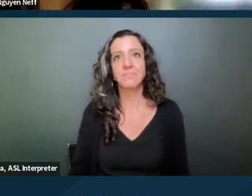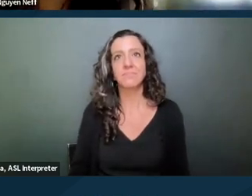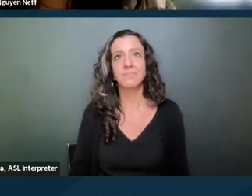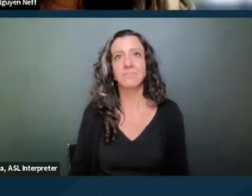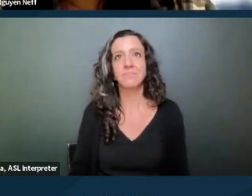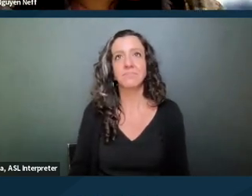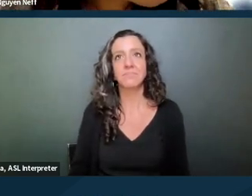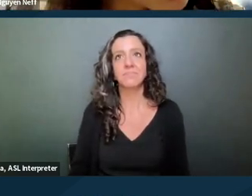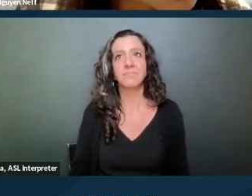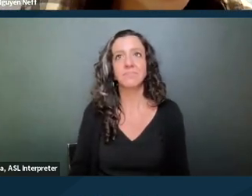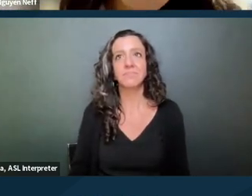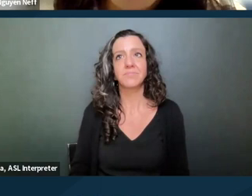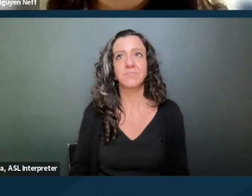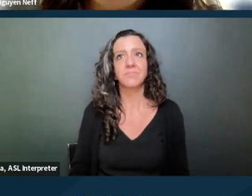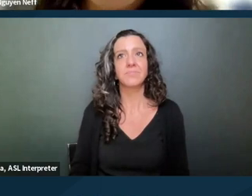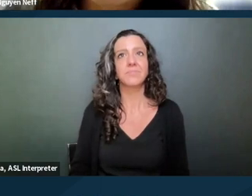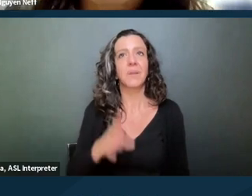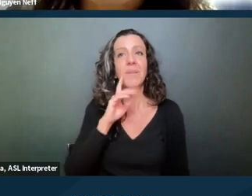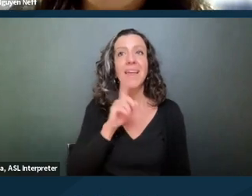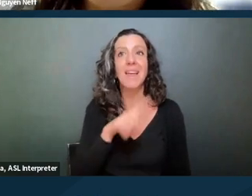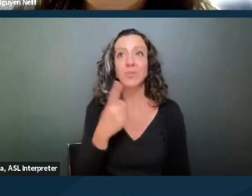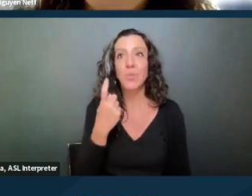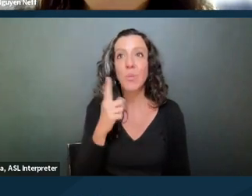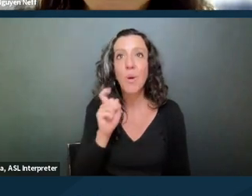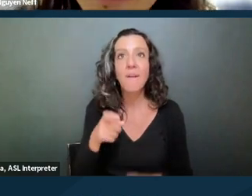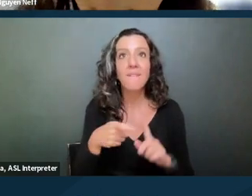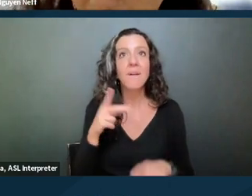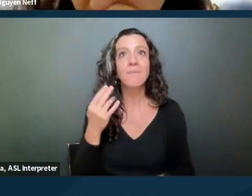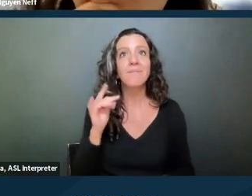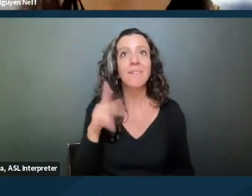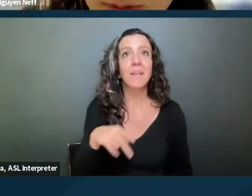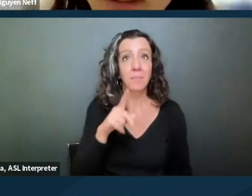So, and then I will answer one more question from Philip. This is, does a tenant have a duty